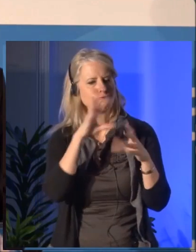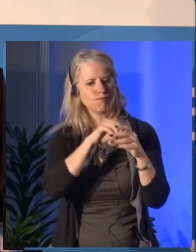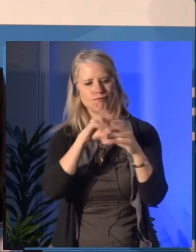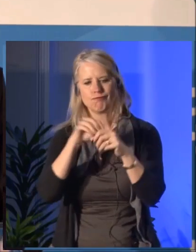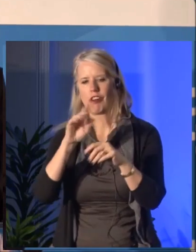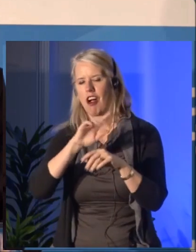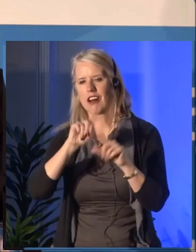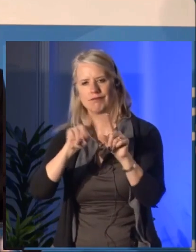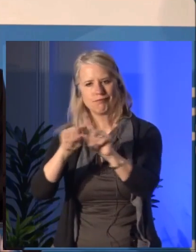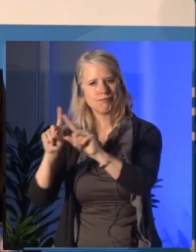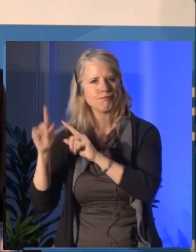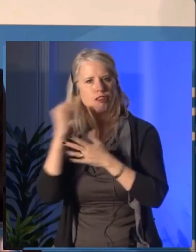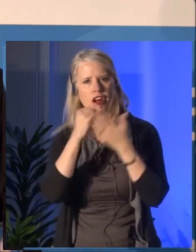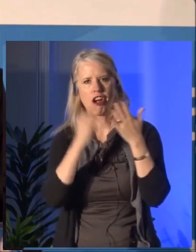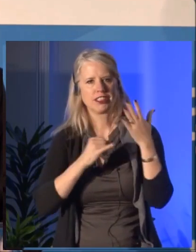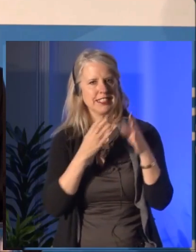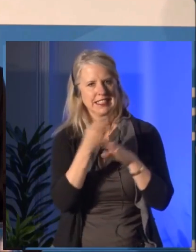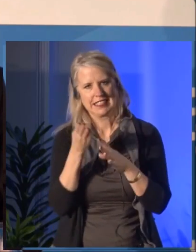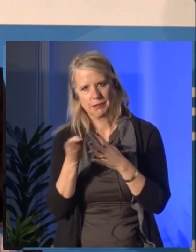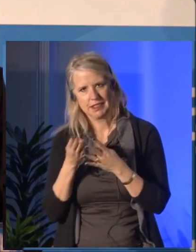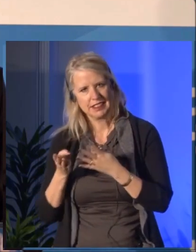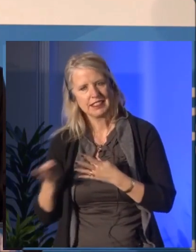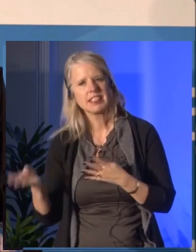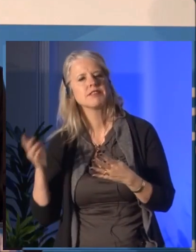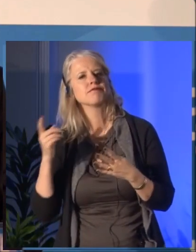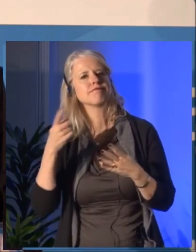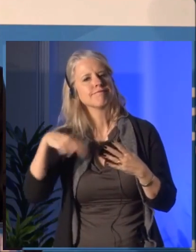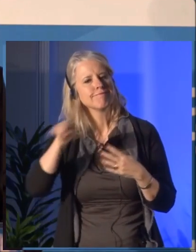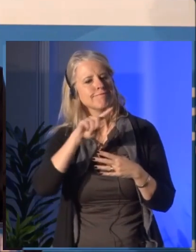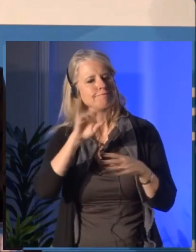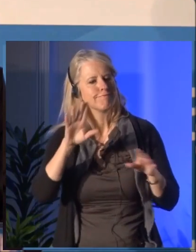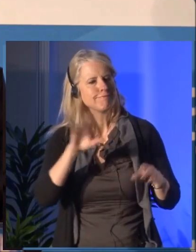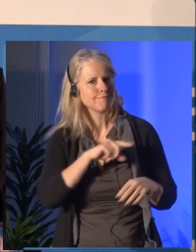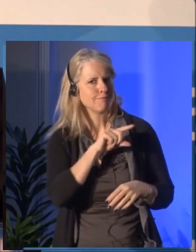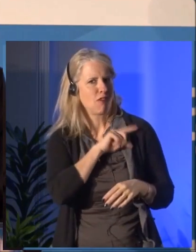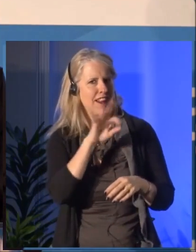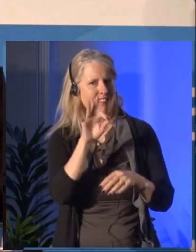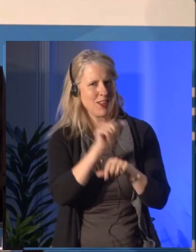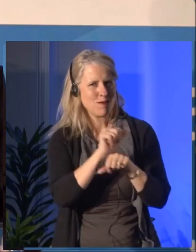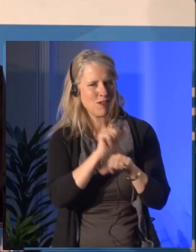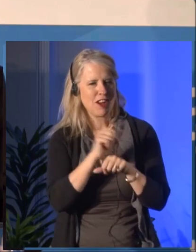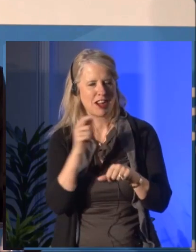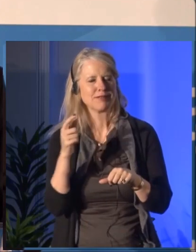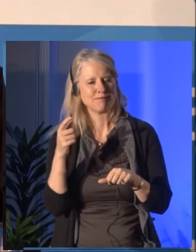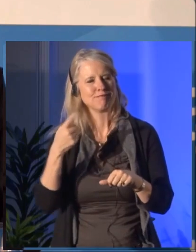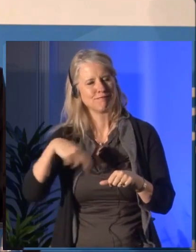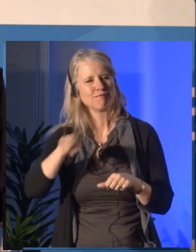from these exciting projects will be felt by citizens in communities across the country.